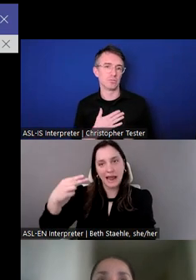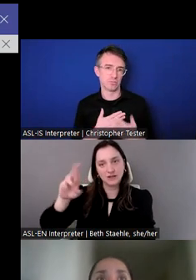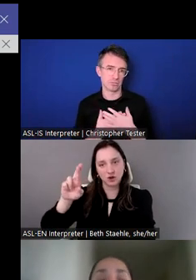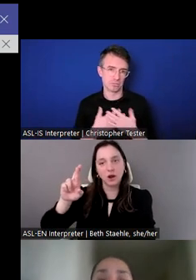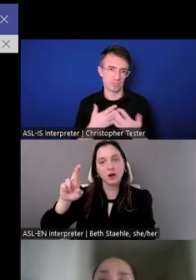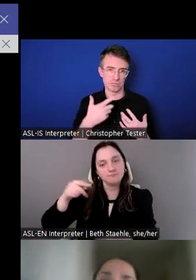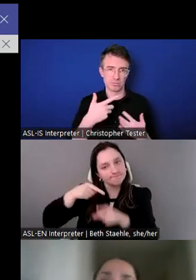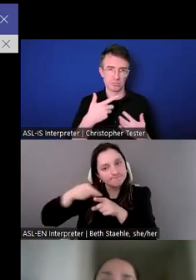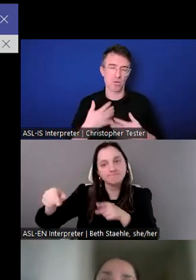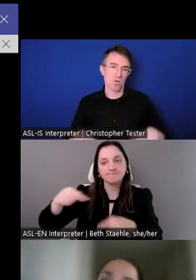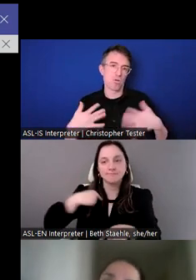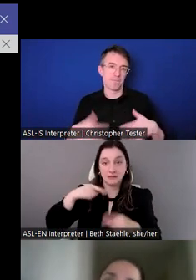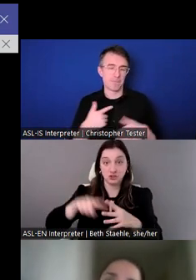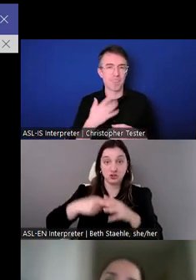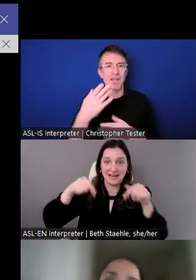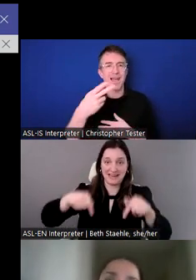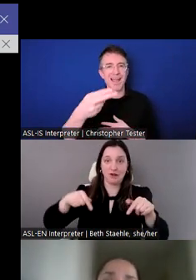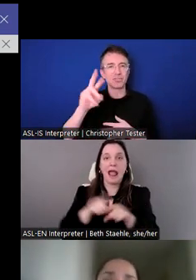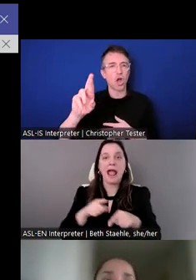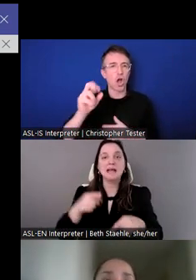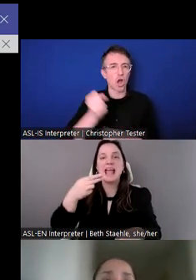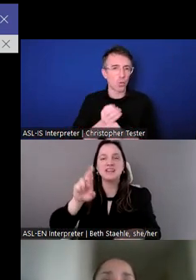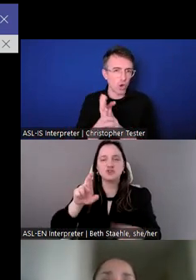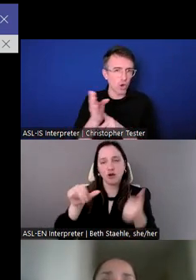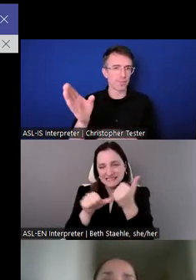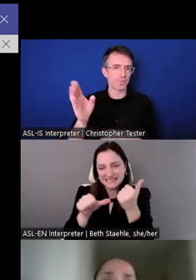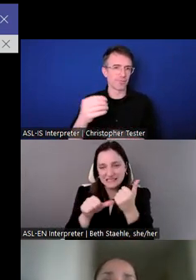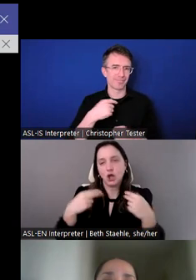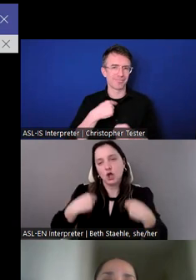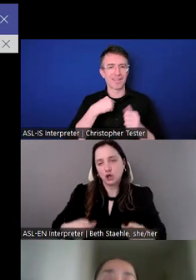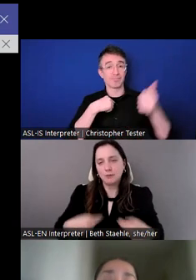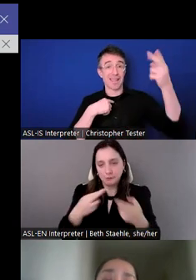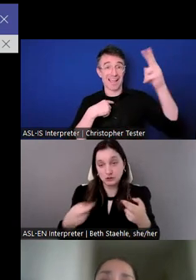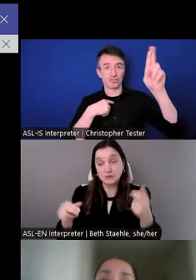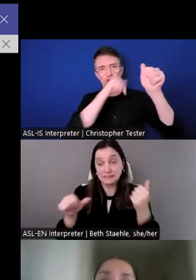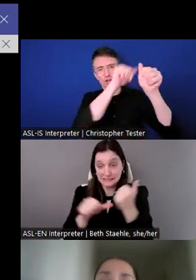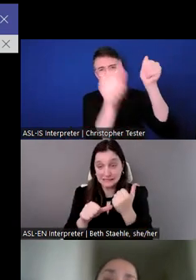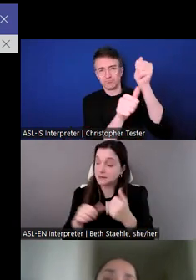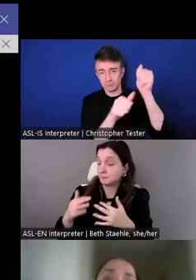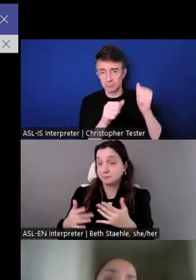I started off as a Human Resources Assistant, and had the opportunity to kind of dabble